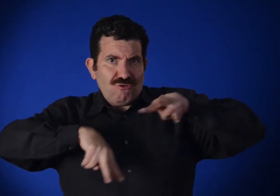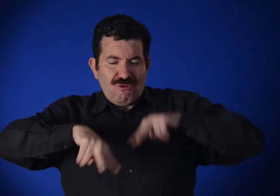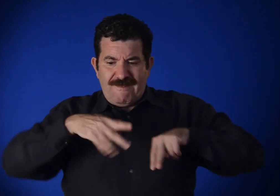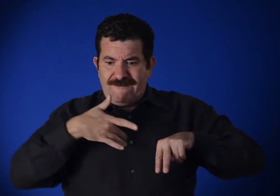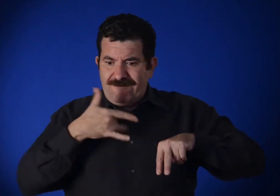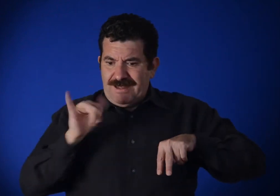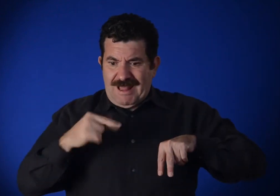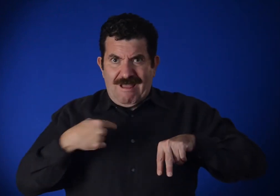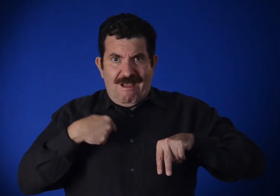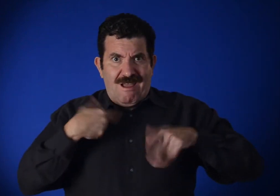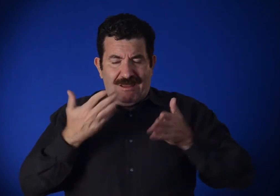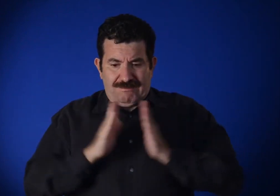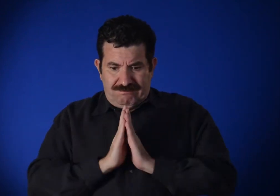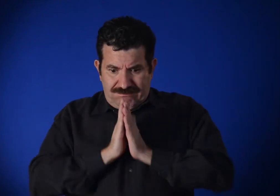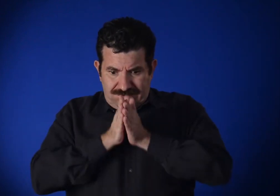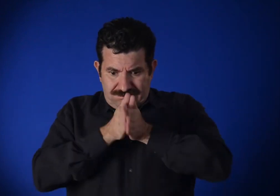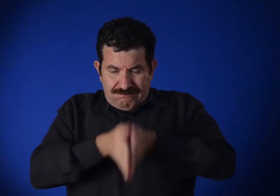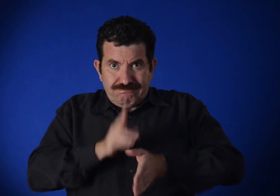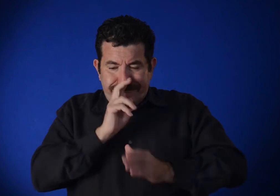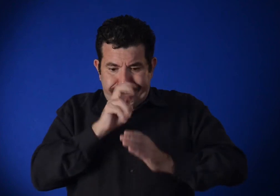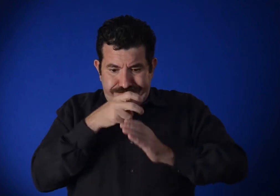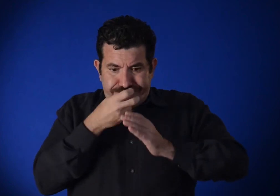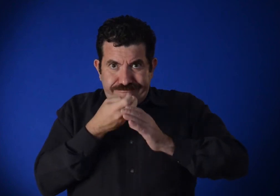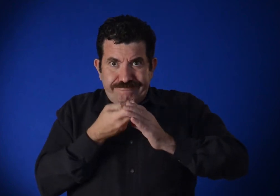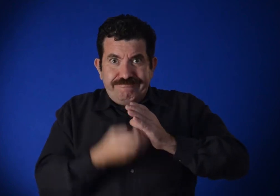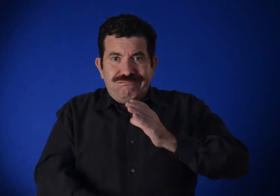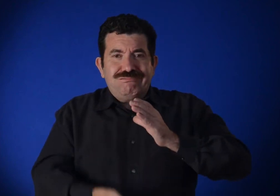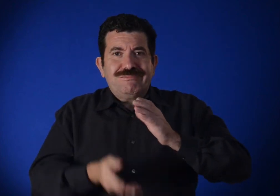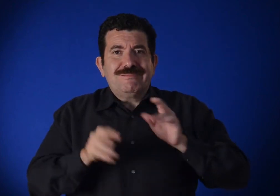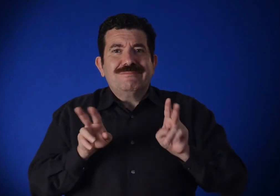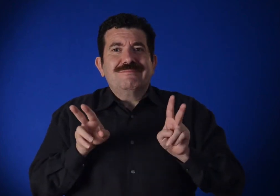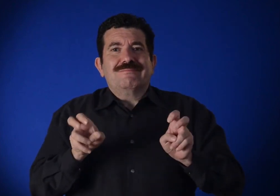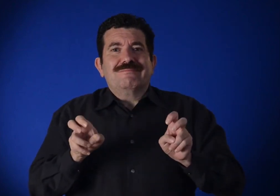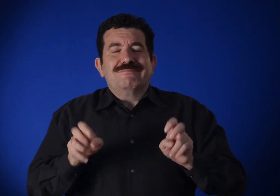work from the four sides and literally be in the painting."